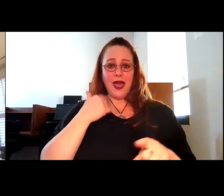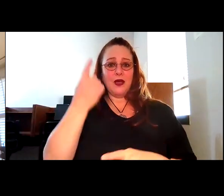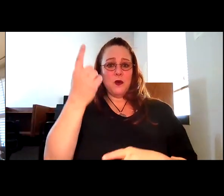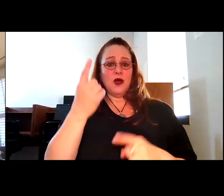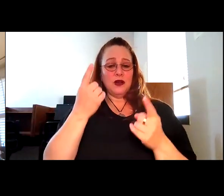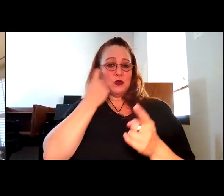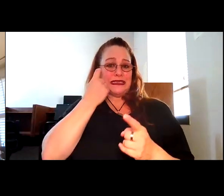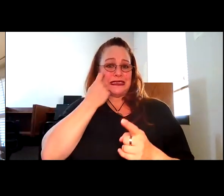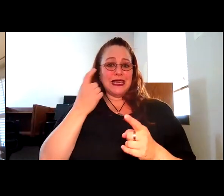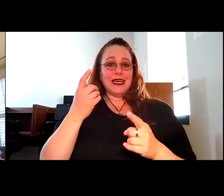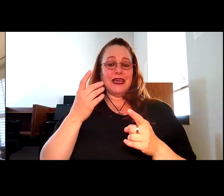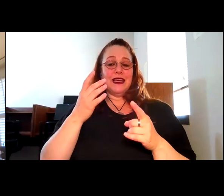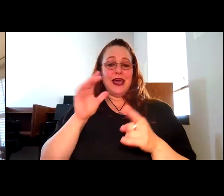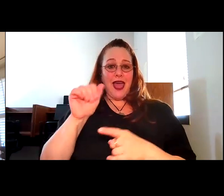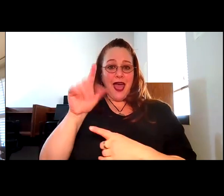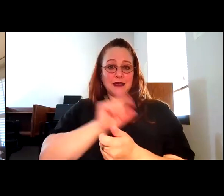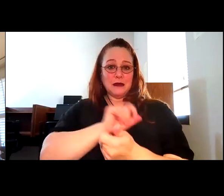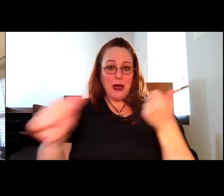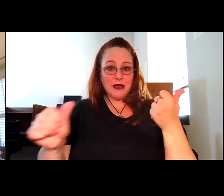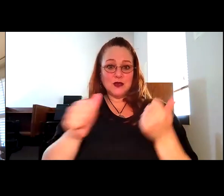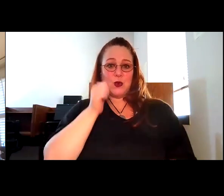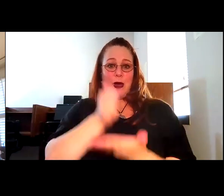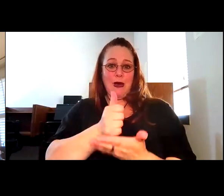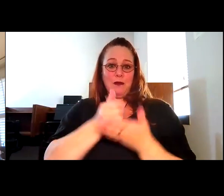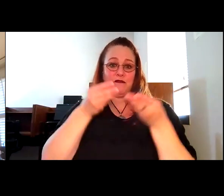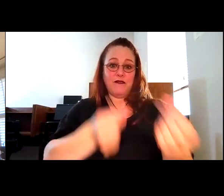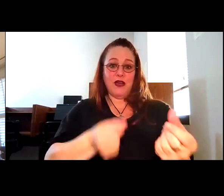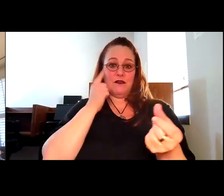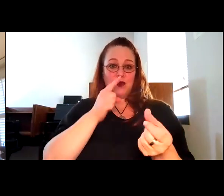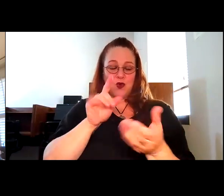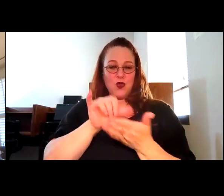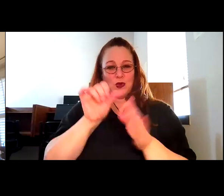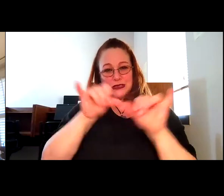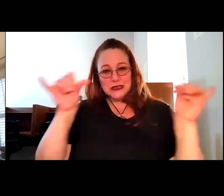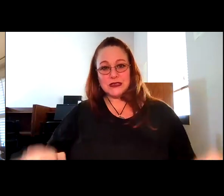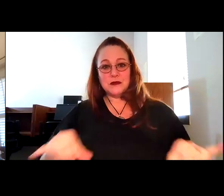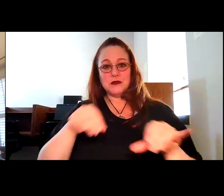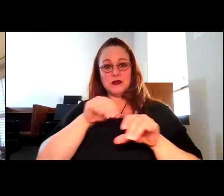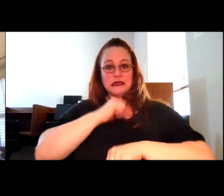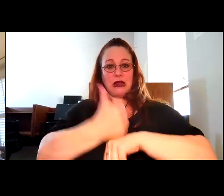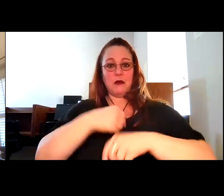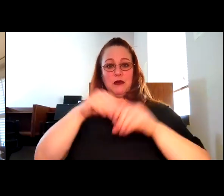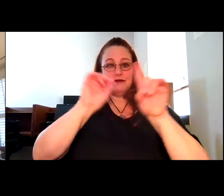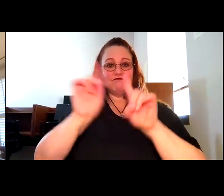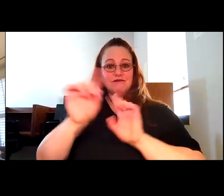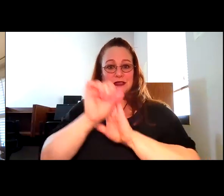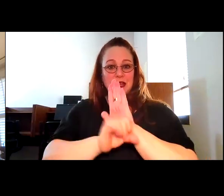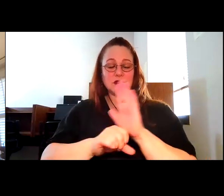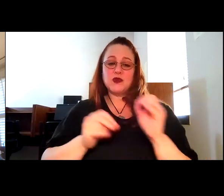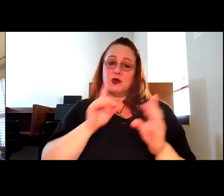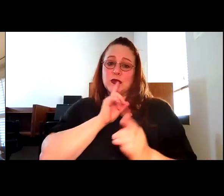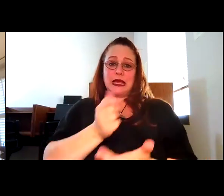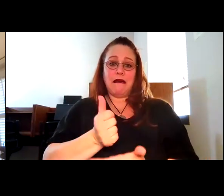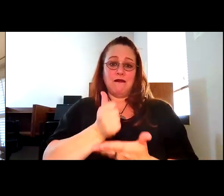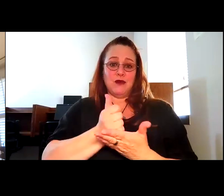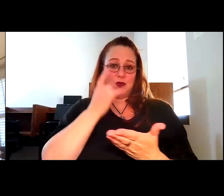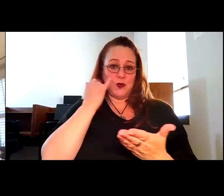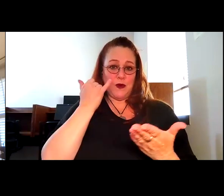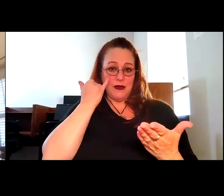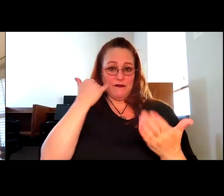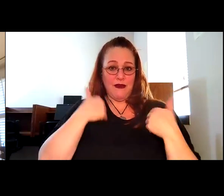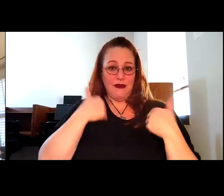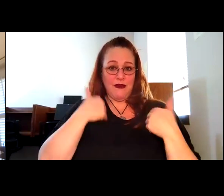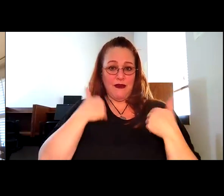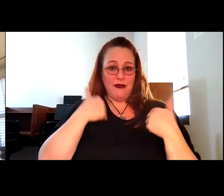Robyn Thomas: these types of laws and systems. So it is a really great step forward to have this type of mechanism in place. Um, So that's a little bit about suicide.